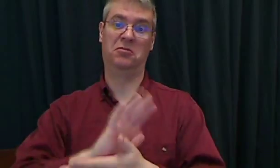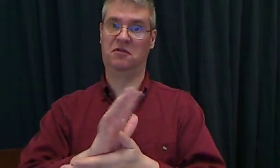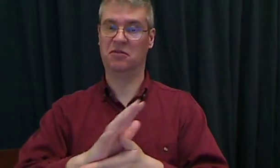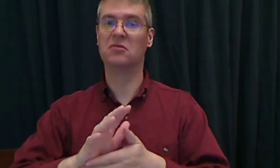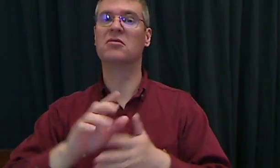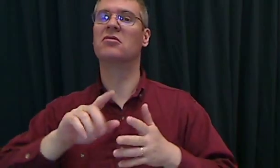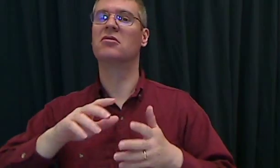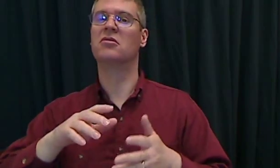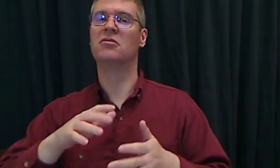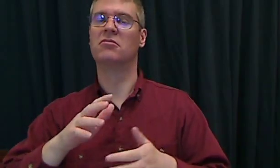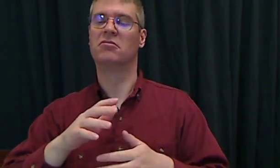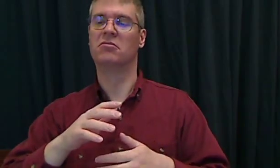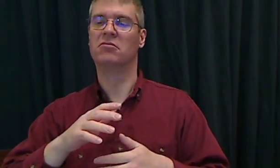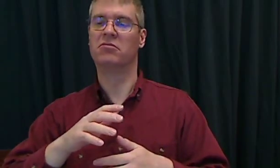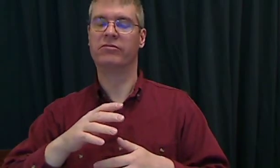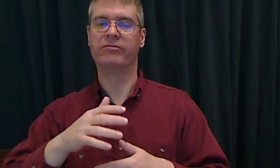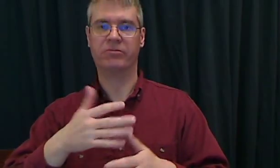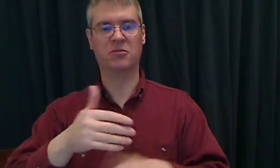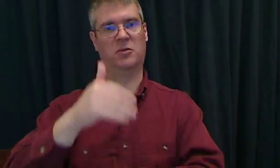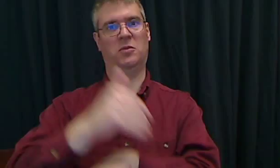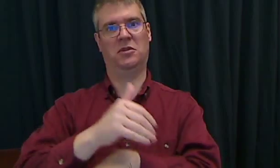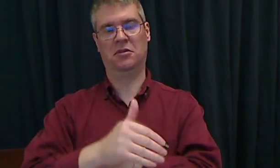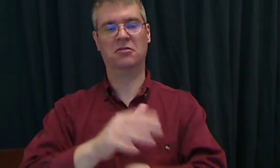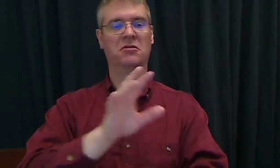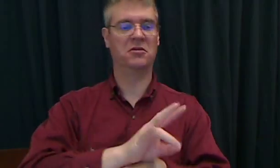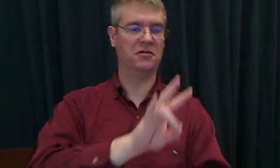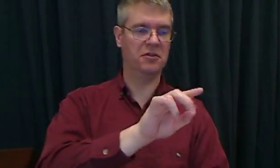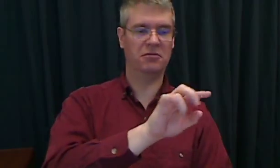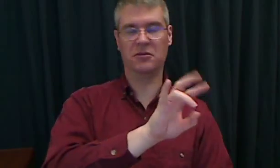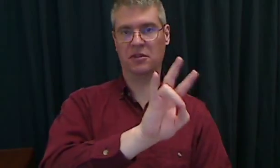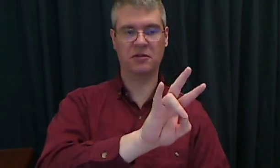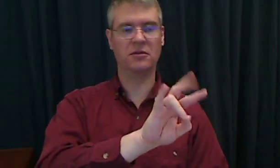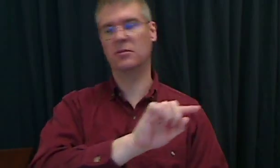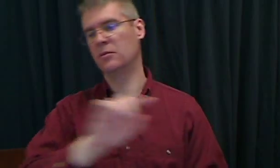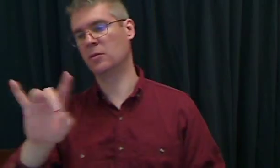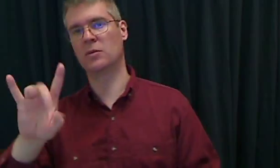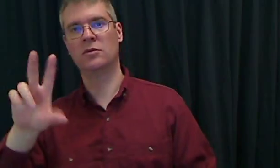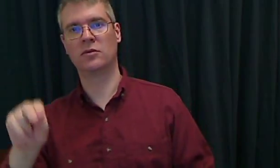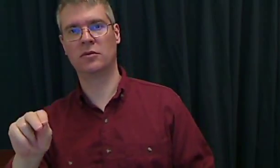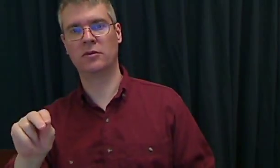Some don't. "The movie tonight is from 7:00-8:30."